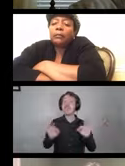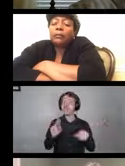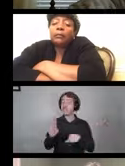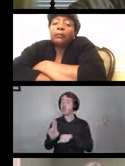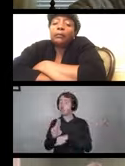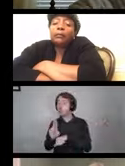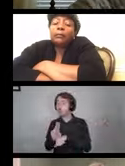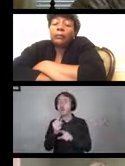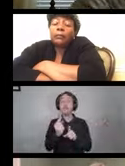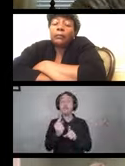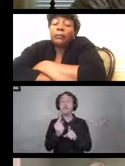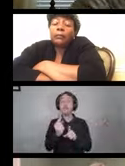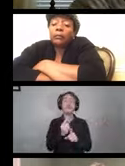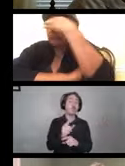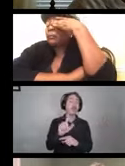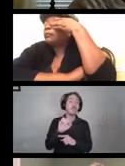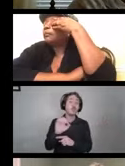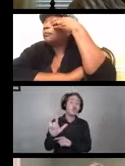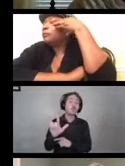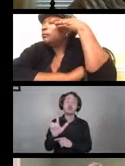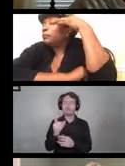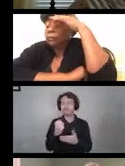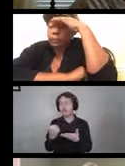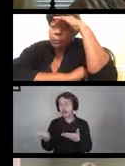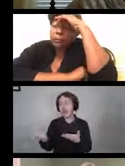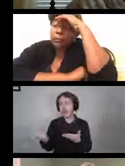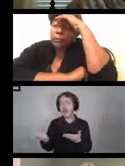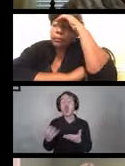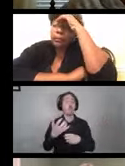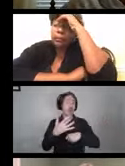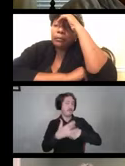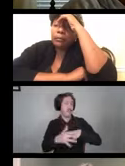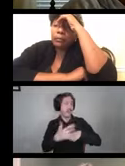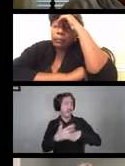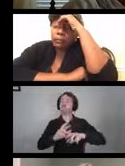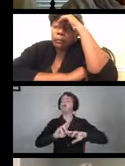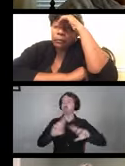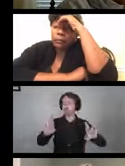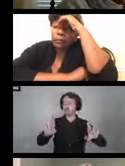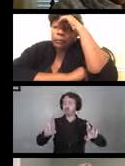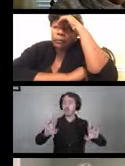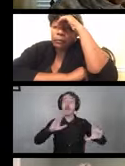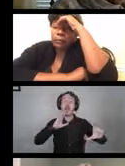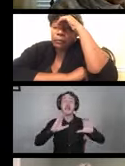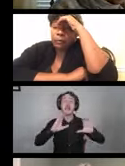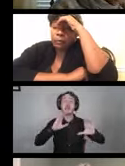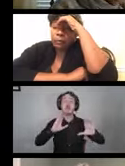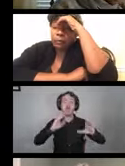So you want to have those available and ready. Communication about safety and procedures